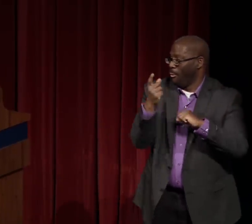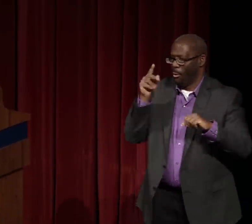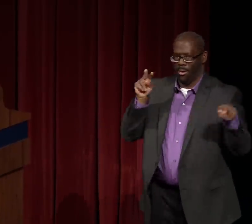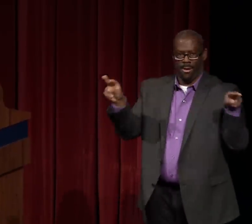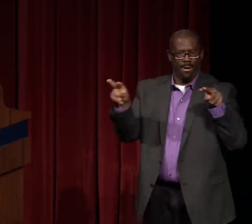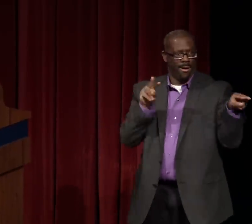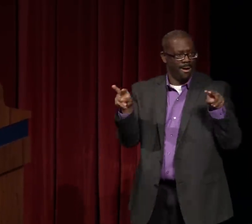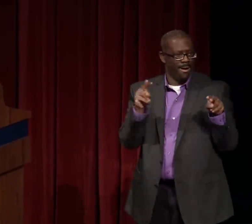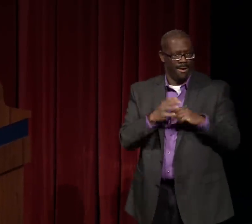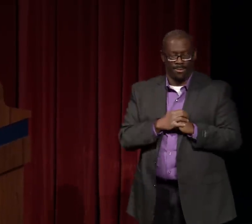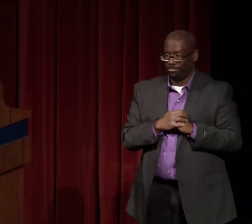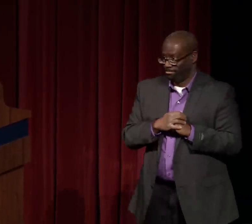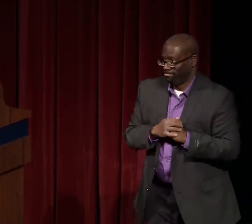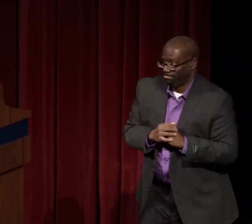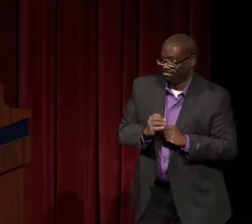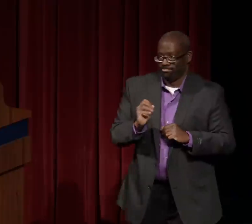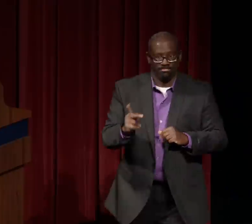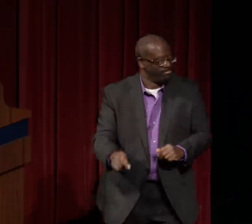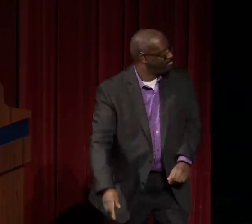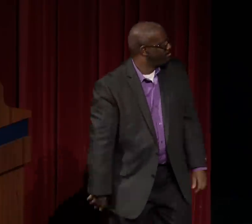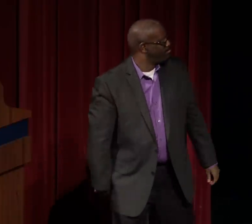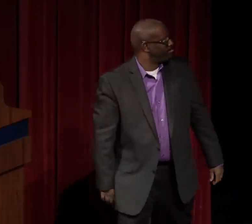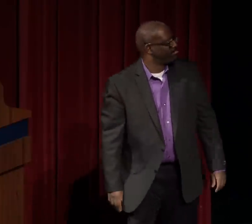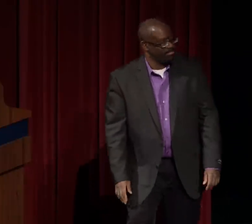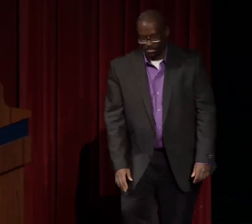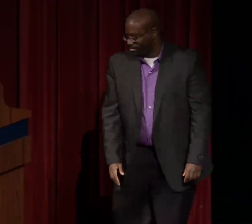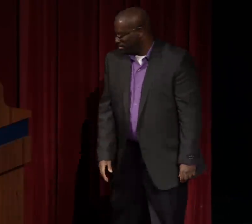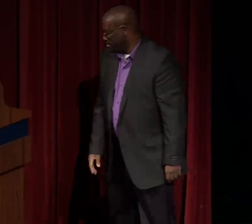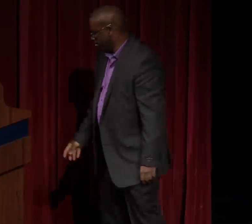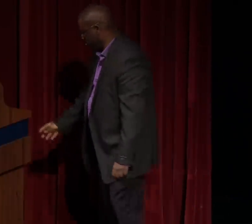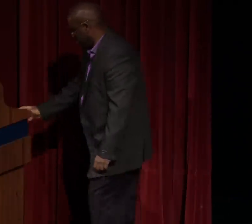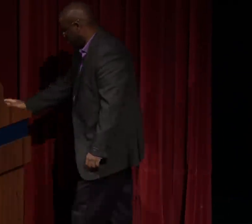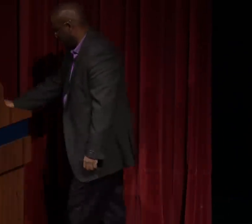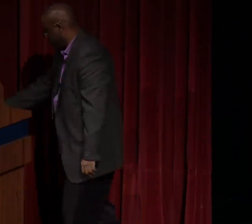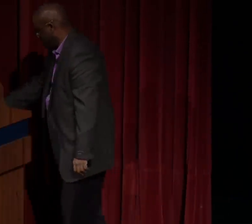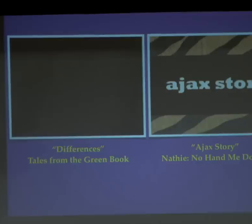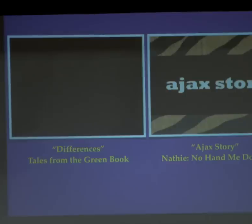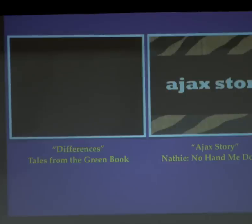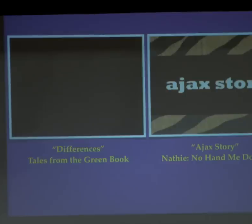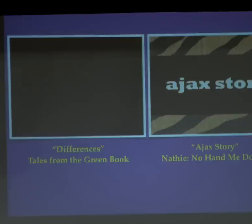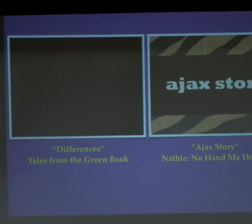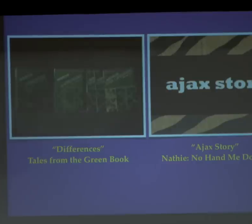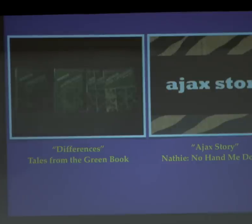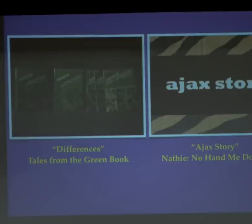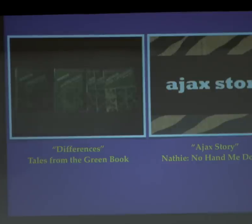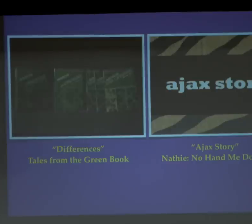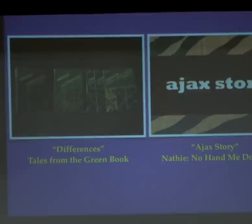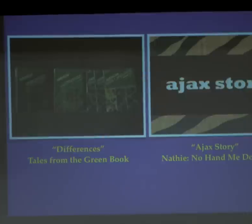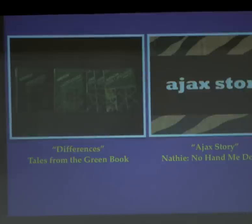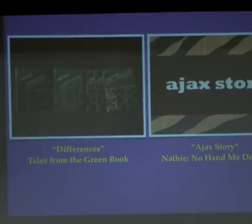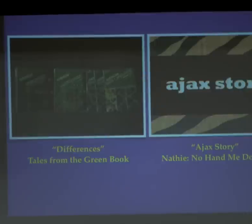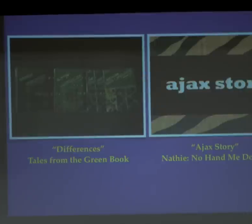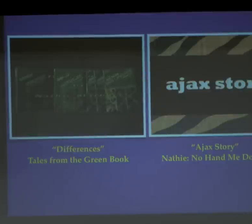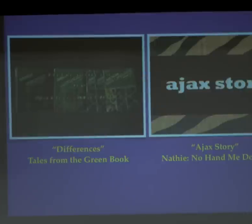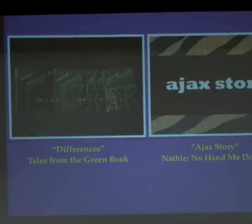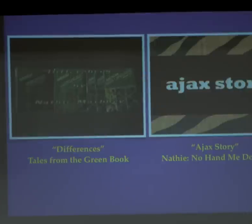and the second story happened afterwards. Please take note of some of the differences in the sharing of these stories.